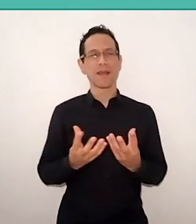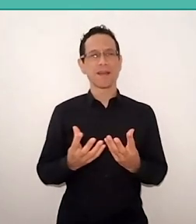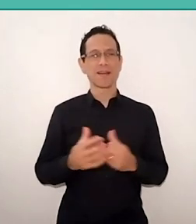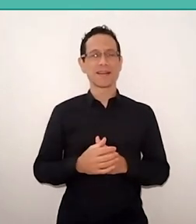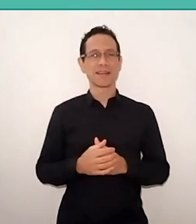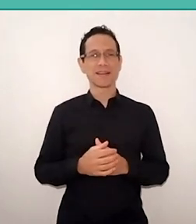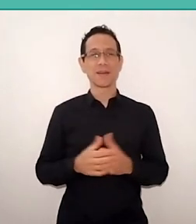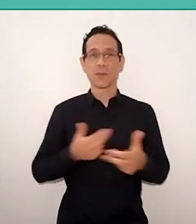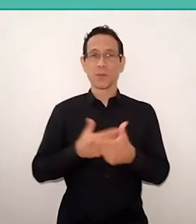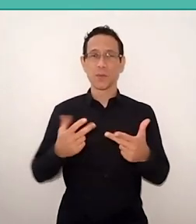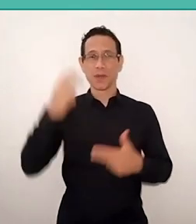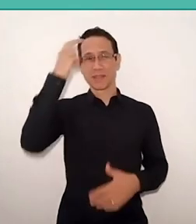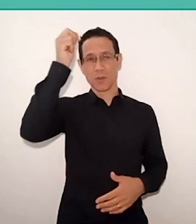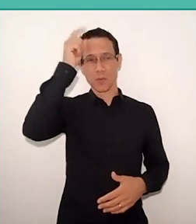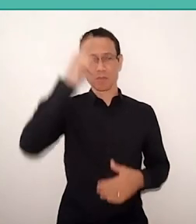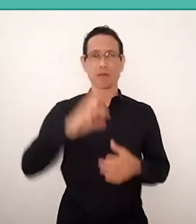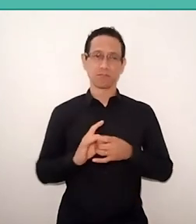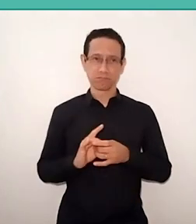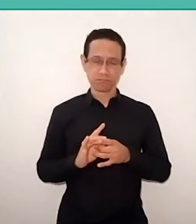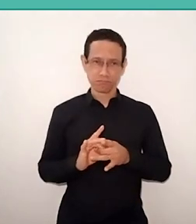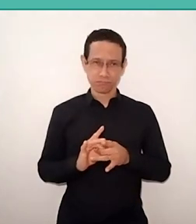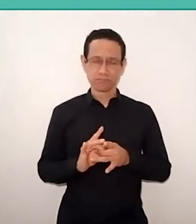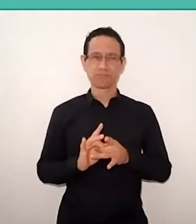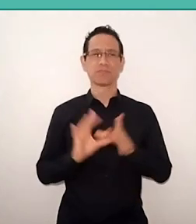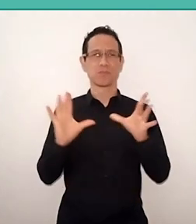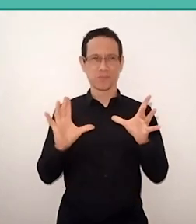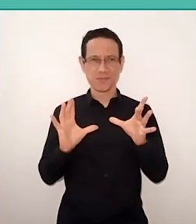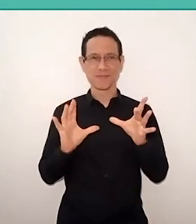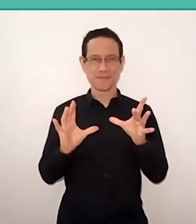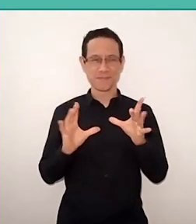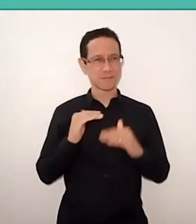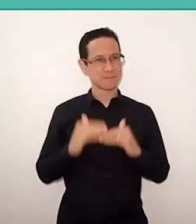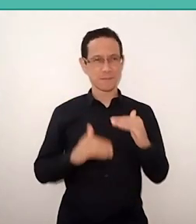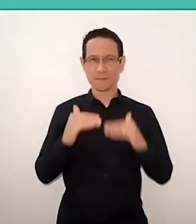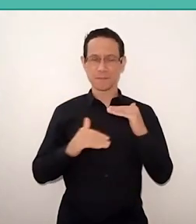exercise your freedom to build together the dialogue with other sectors.